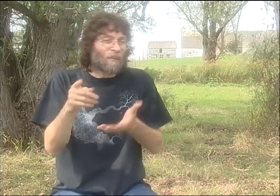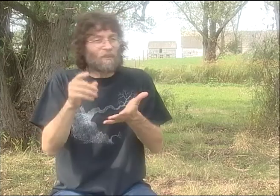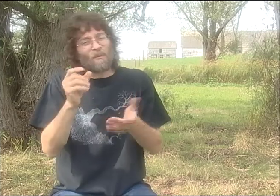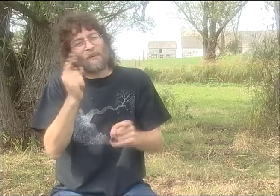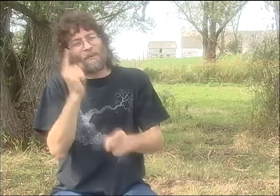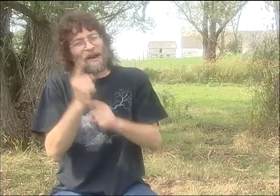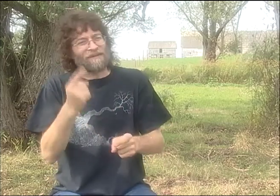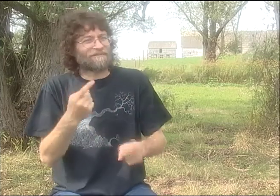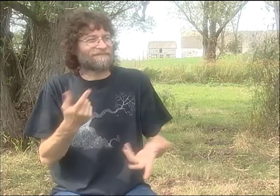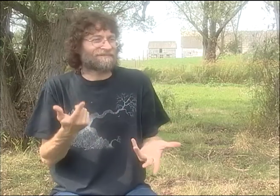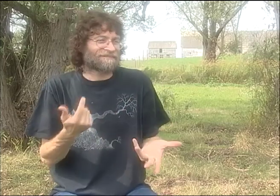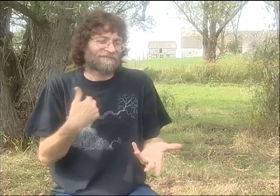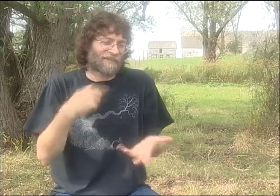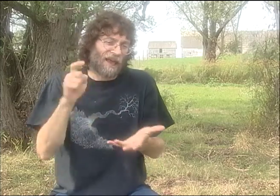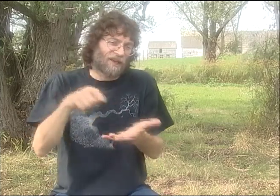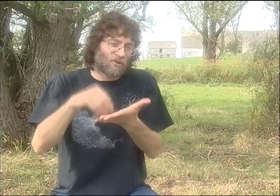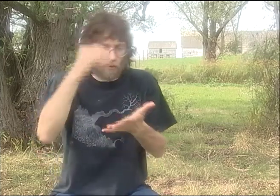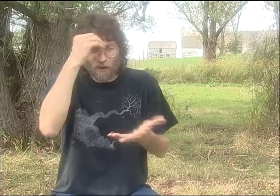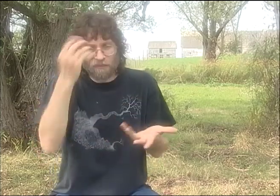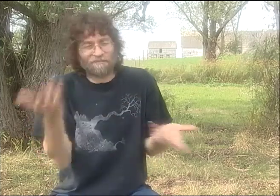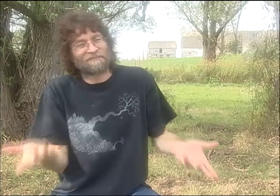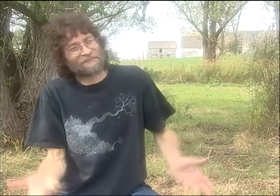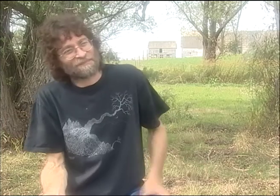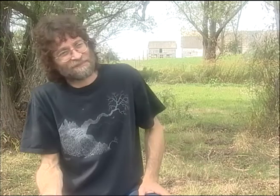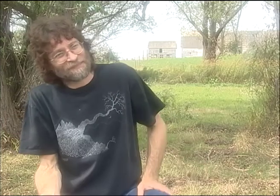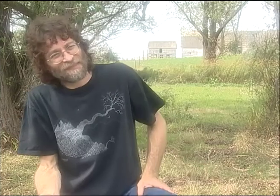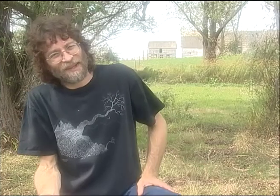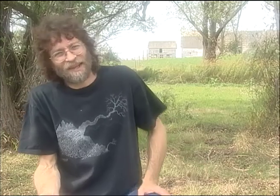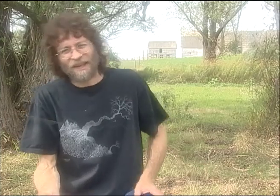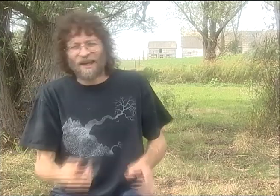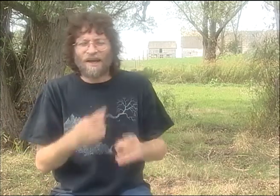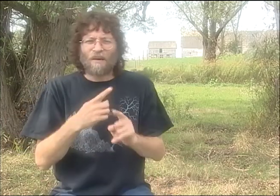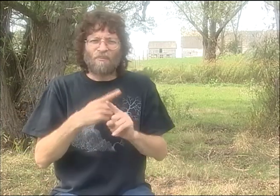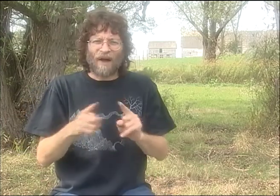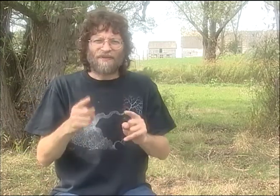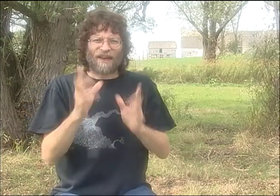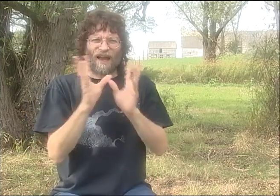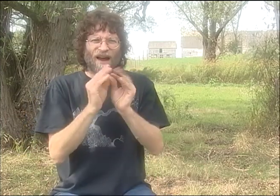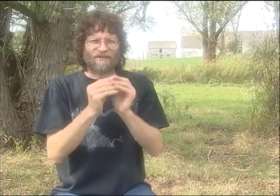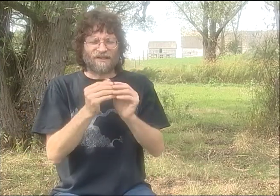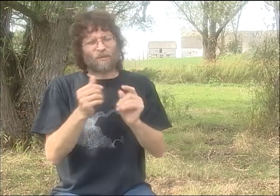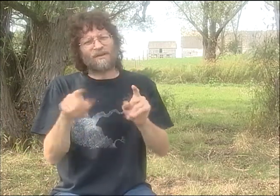SOMETIMES I DIDN'T VOICE ENOUGH. THEY WERE ABSOLUTELY RIGHT. SO, PEOPLE WHO HAD AN ISSUE WITH ME WERE RIGHT.